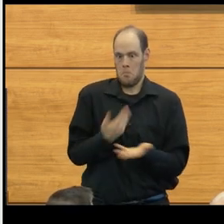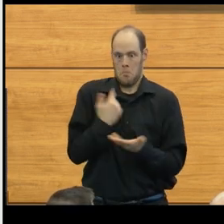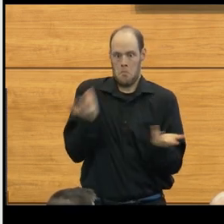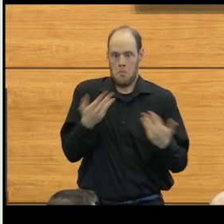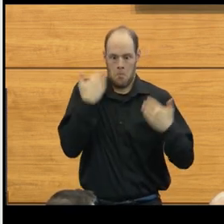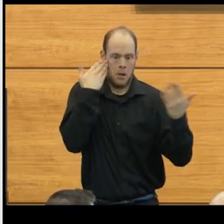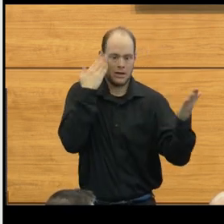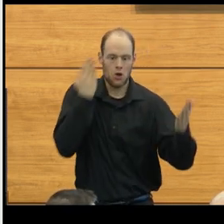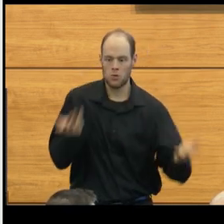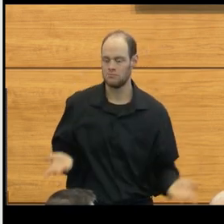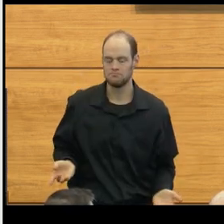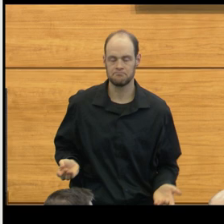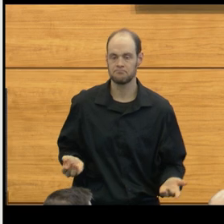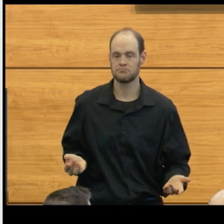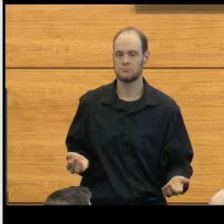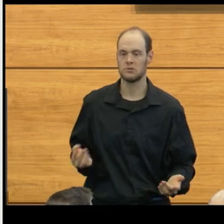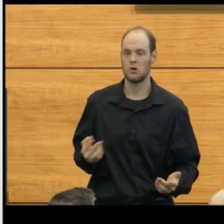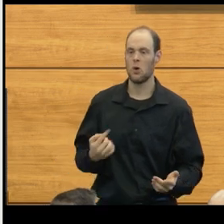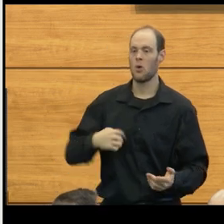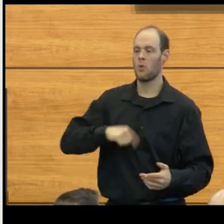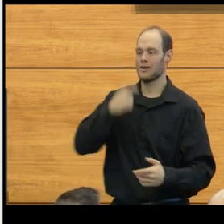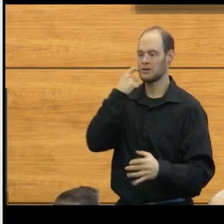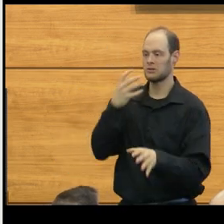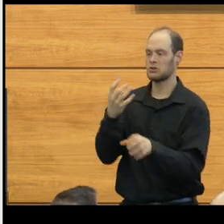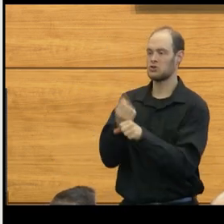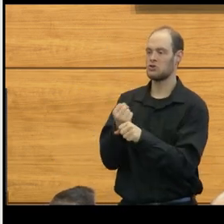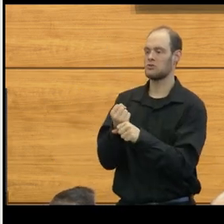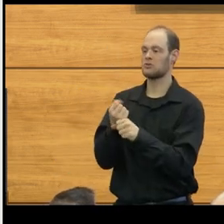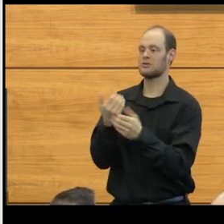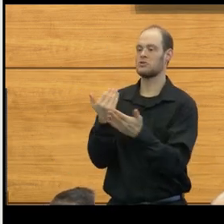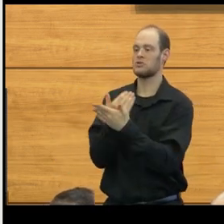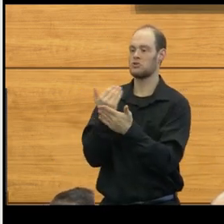So we had just gotten a new ultrasound.